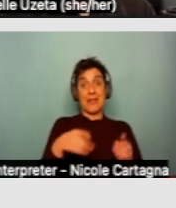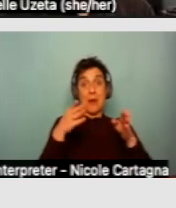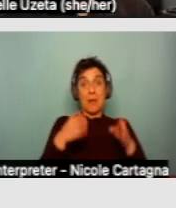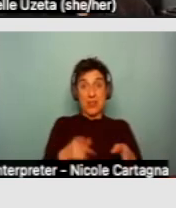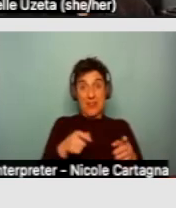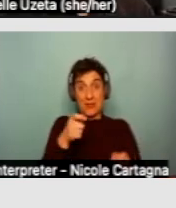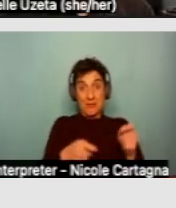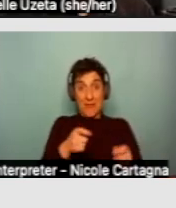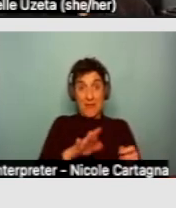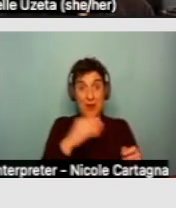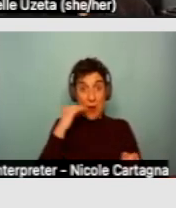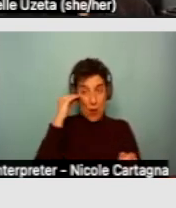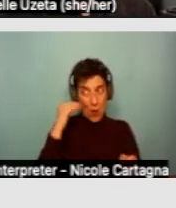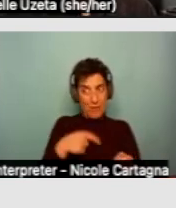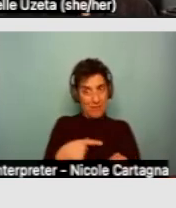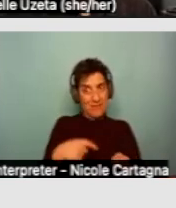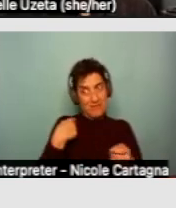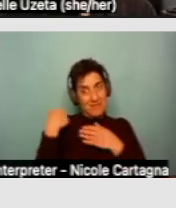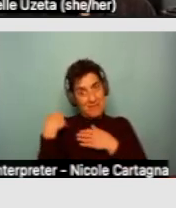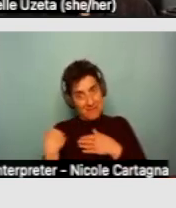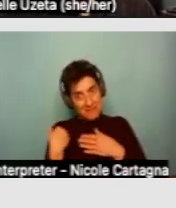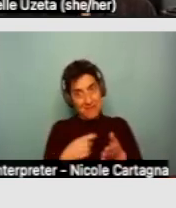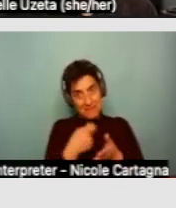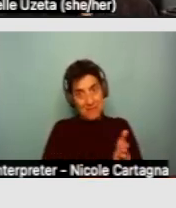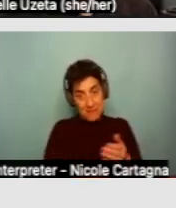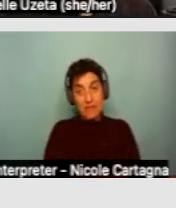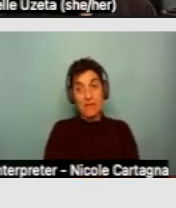The cost of modifications may fall on the housing provider if we're talking about public